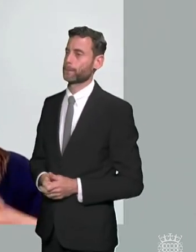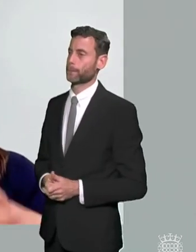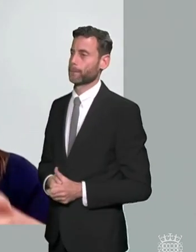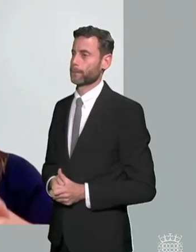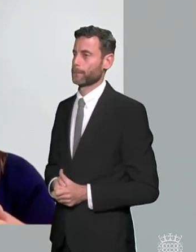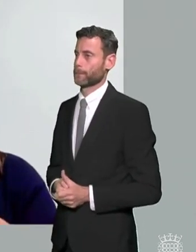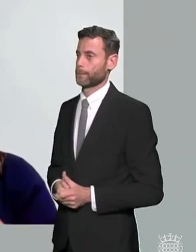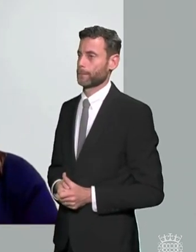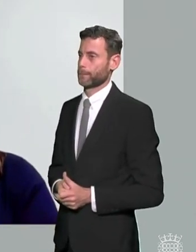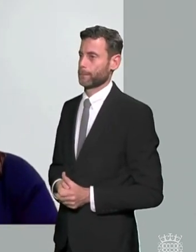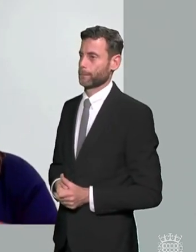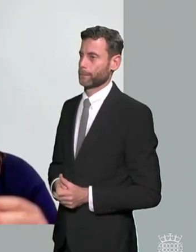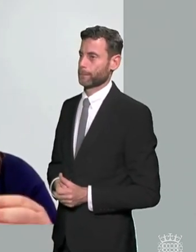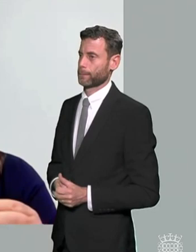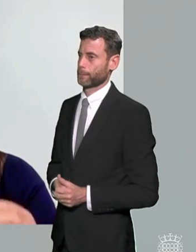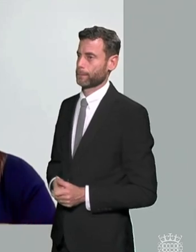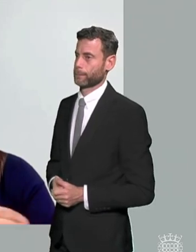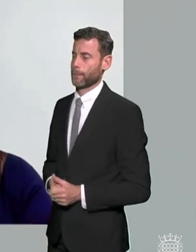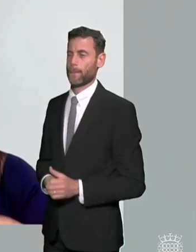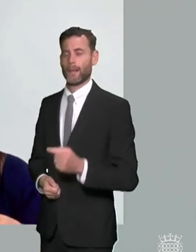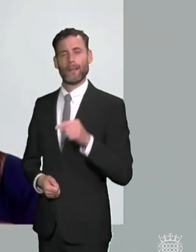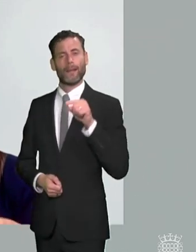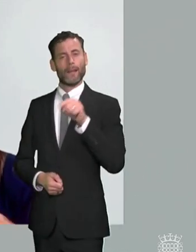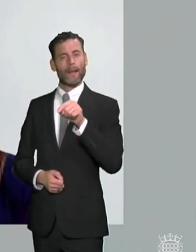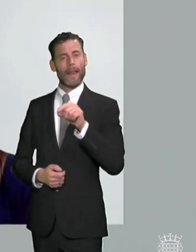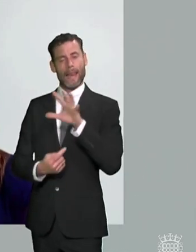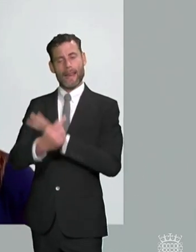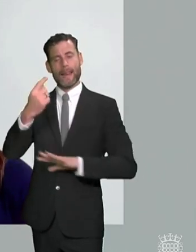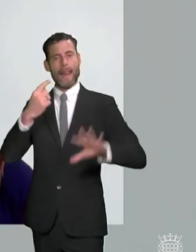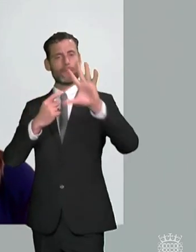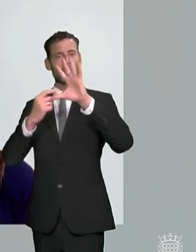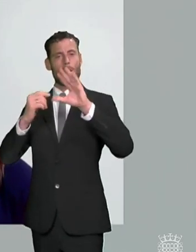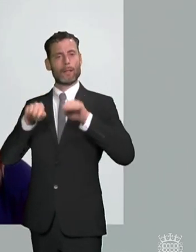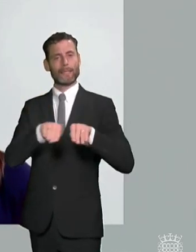sure that people recognize that these proposed national standards just cannot be absorbed within